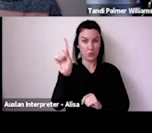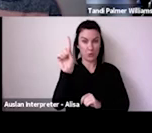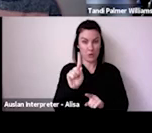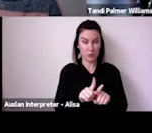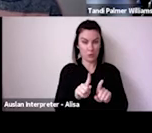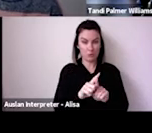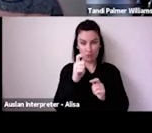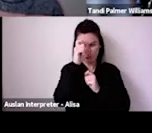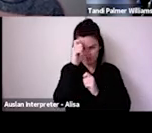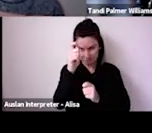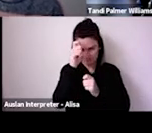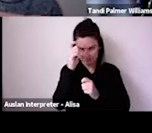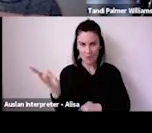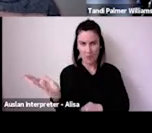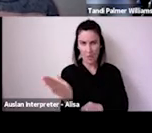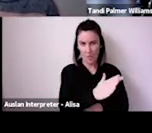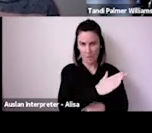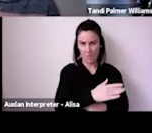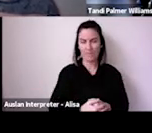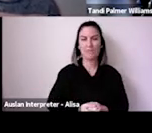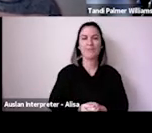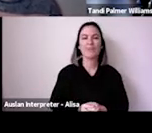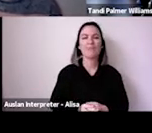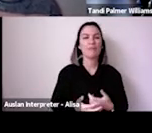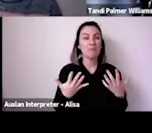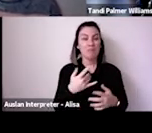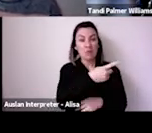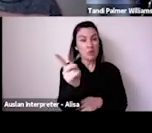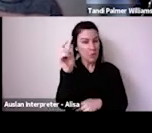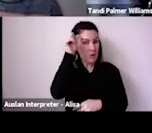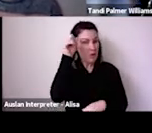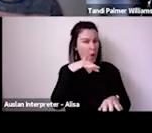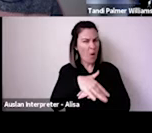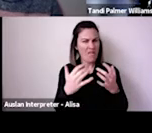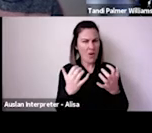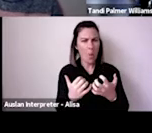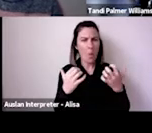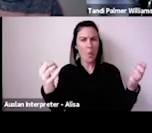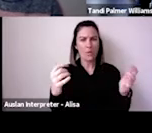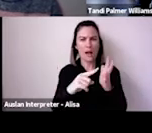present and online in this session. And welcome also to Tandi, Alan and Megan.